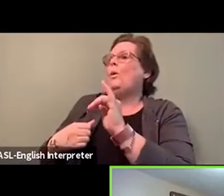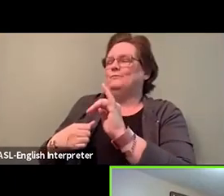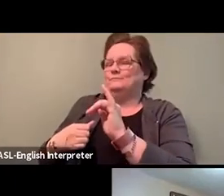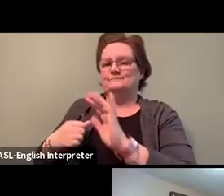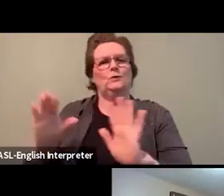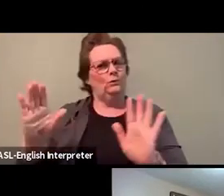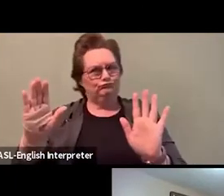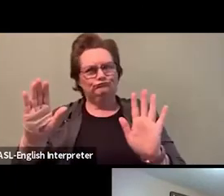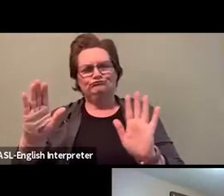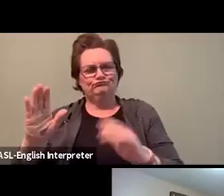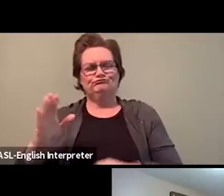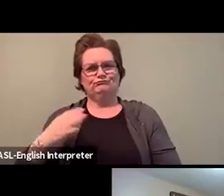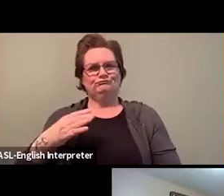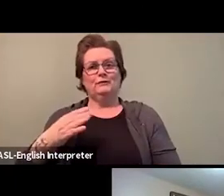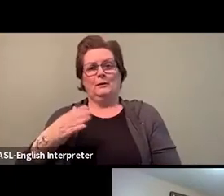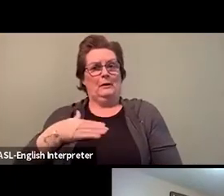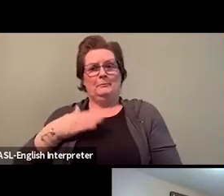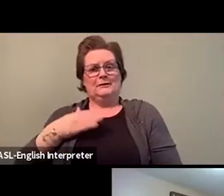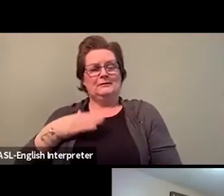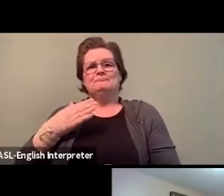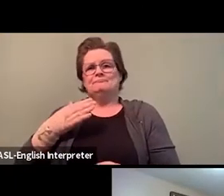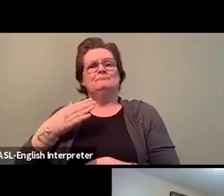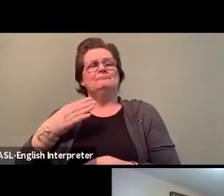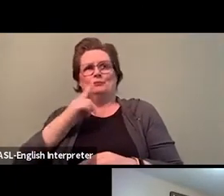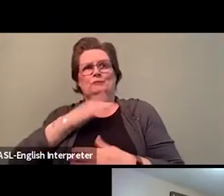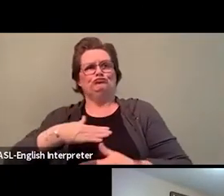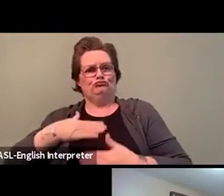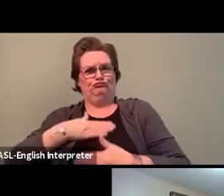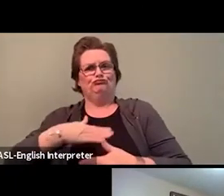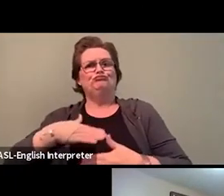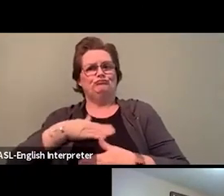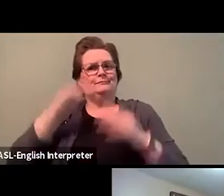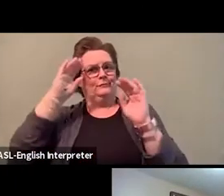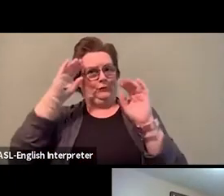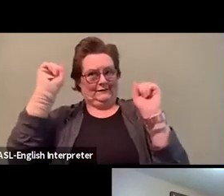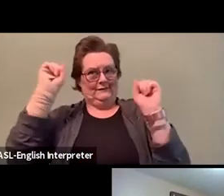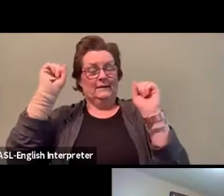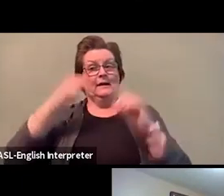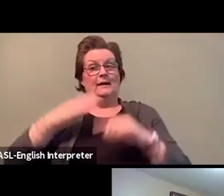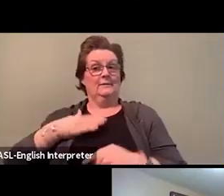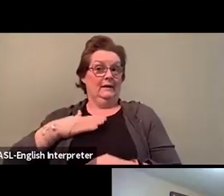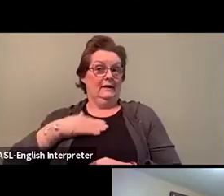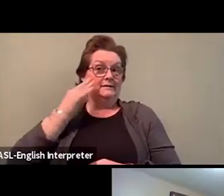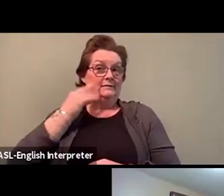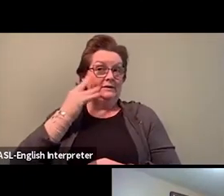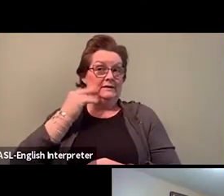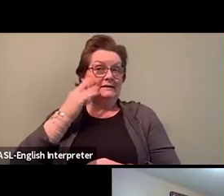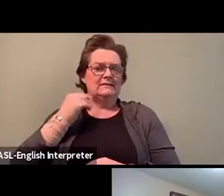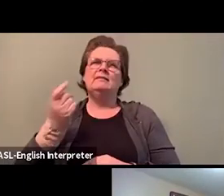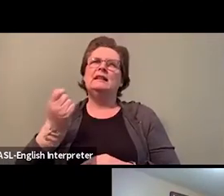My experience is quite unique and different in that at a young age, in my 20s,